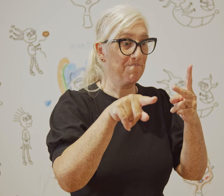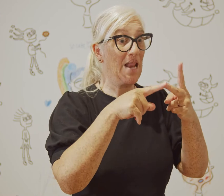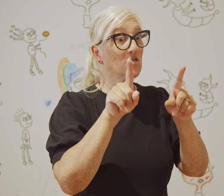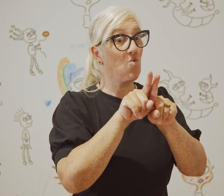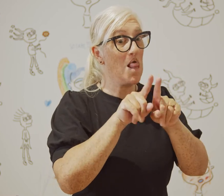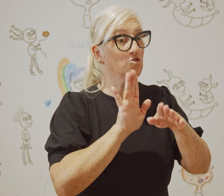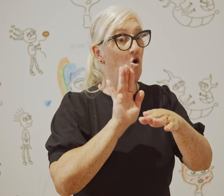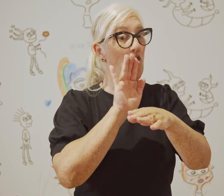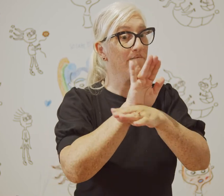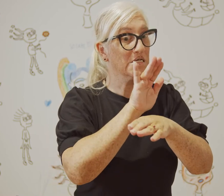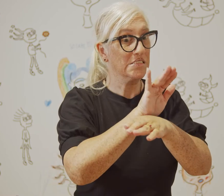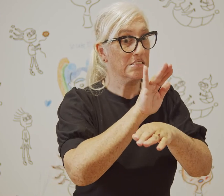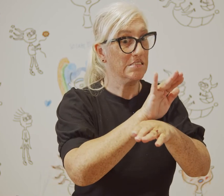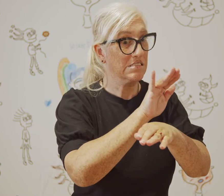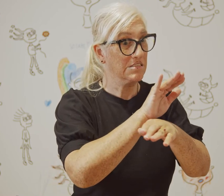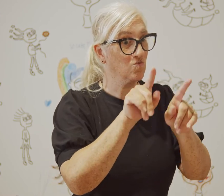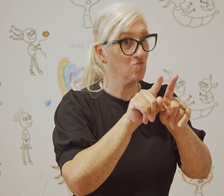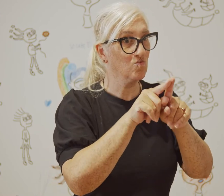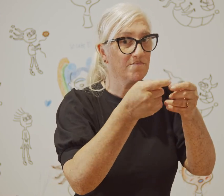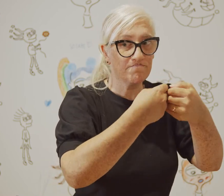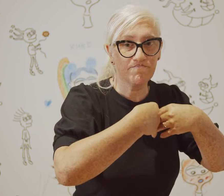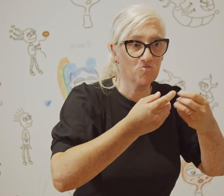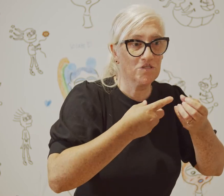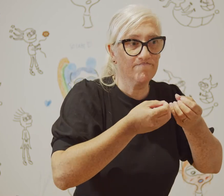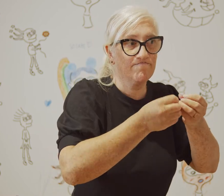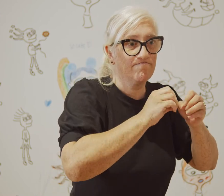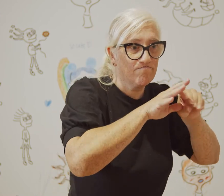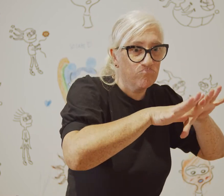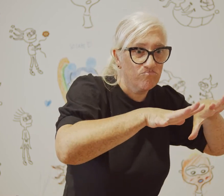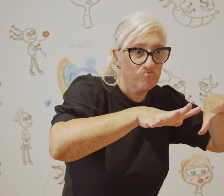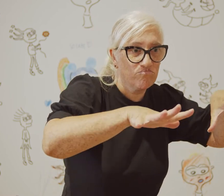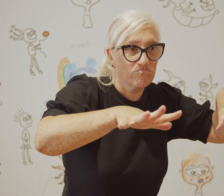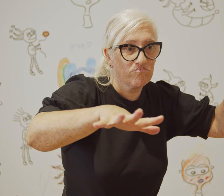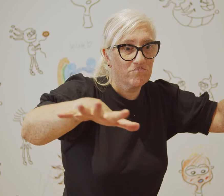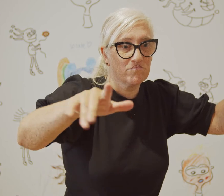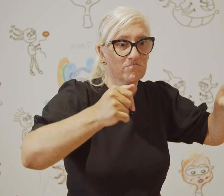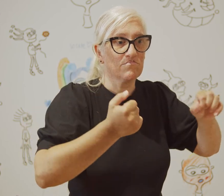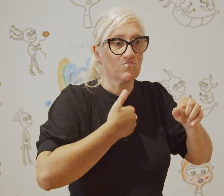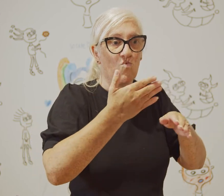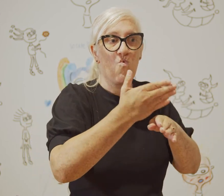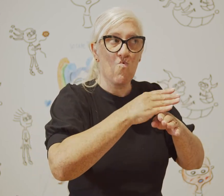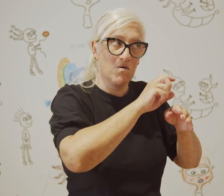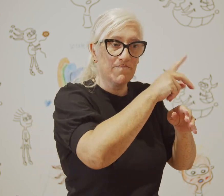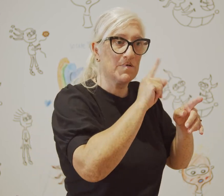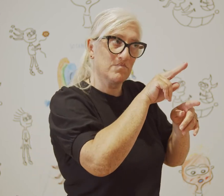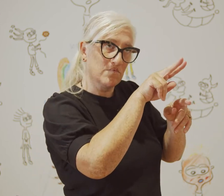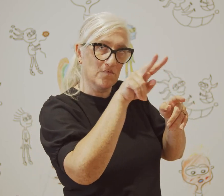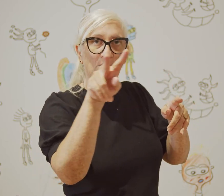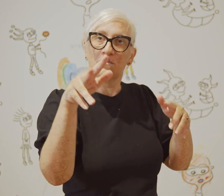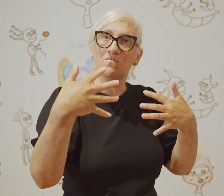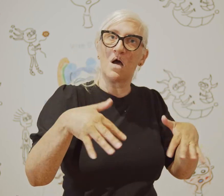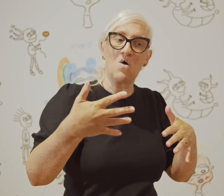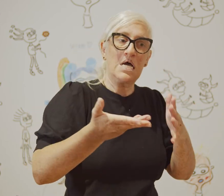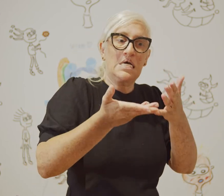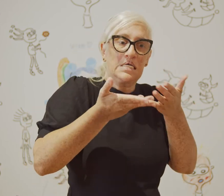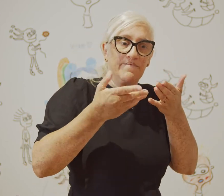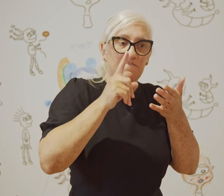also exposure overseas to give the opportunity